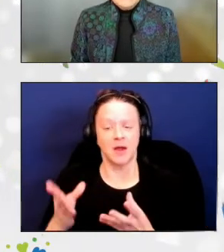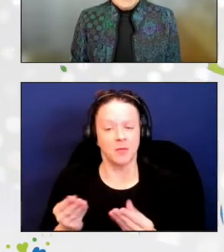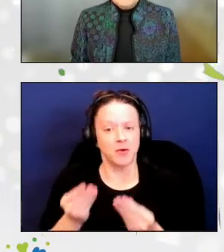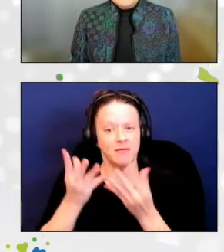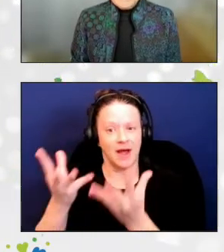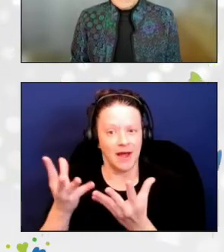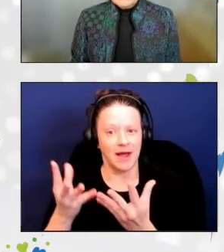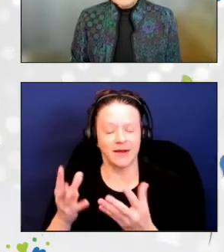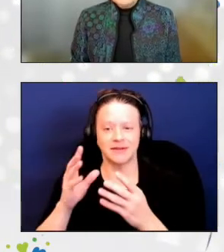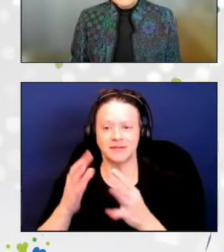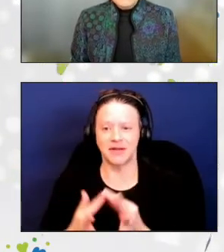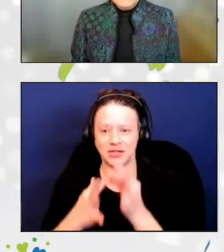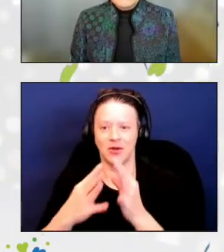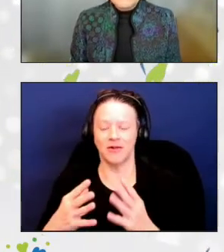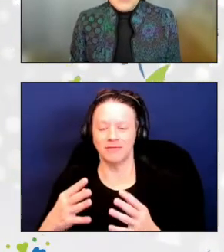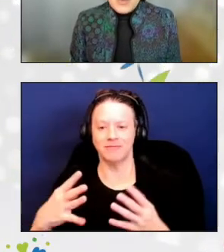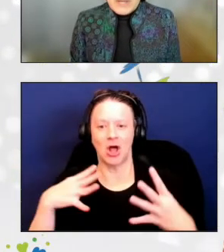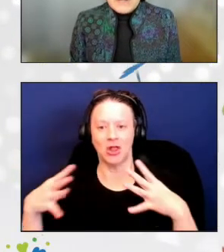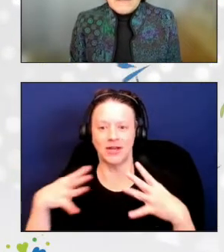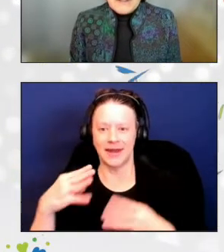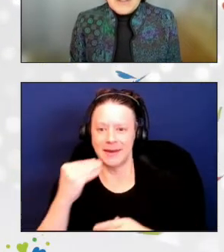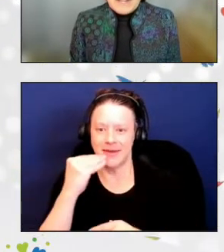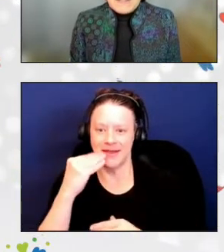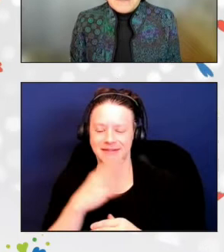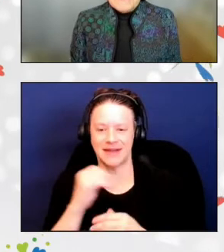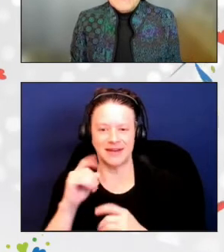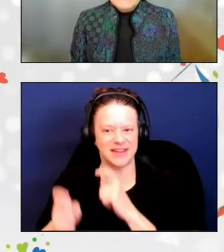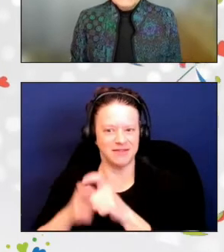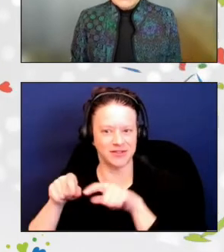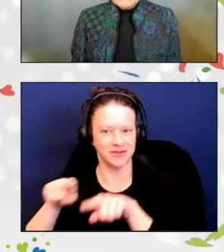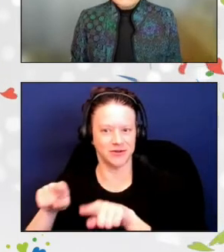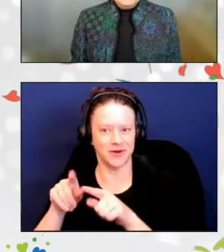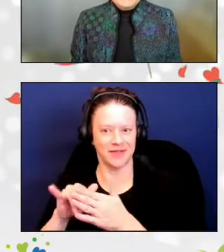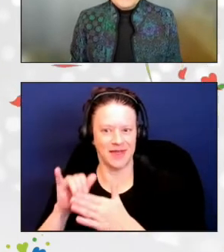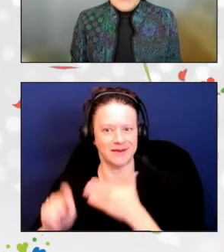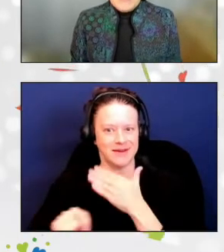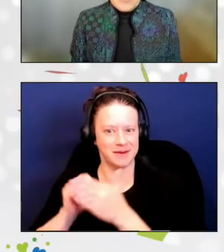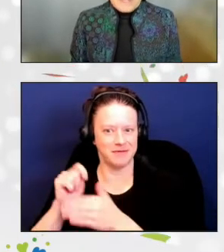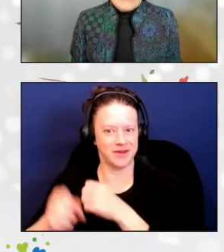Amy's colleagues have called her the queen of fundraising. She has written many grants